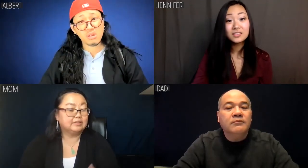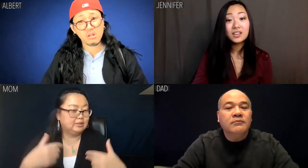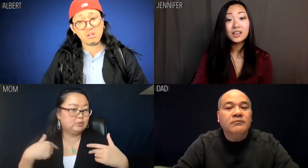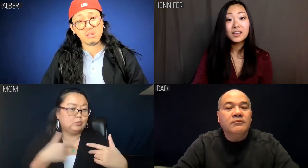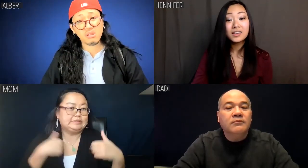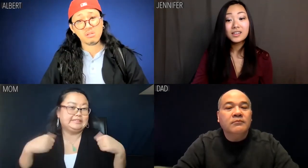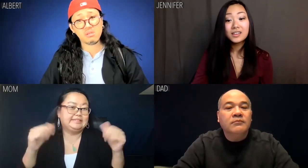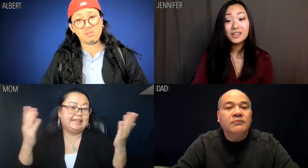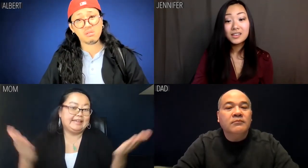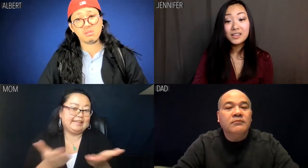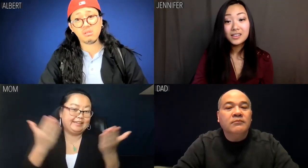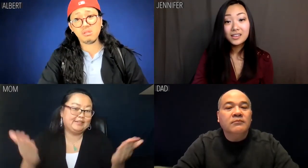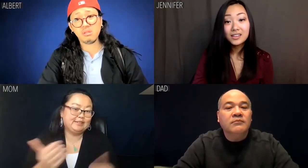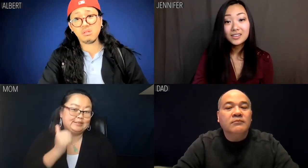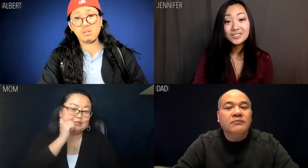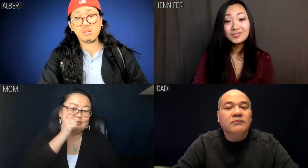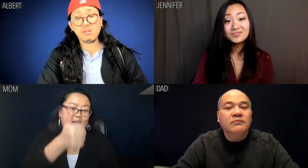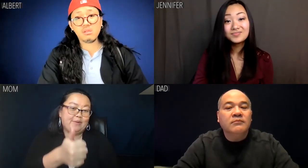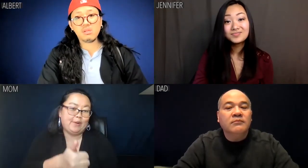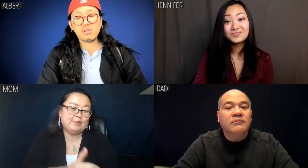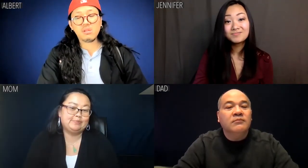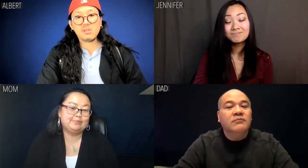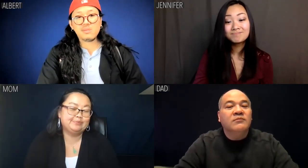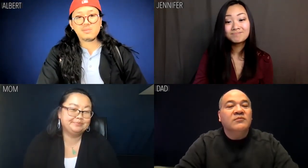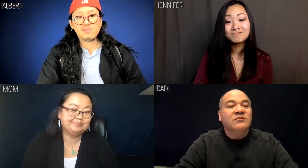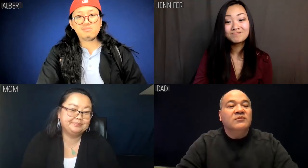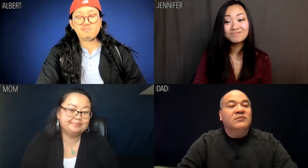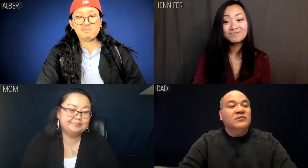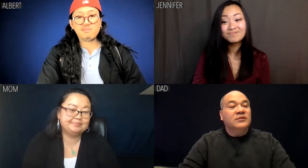Mom: Oh tomorrow, we'll still be here.